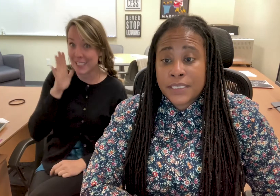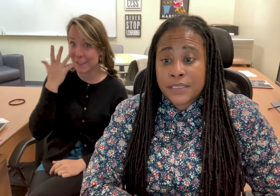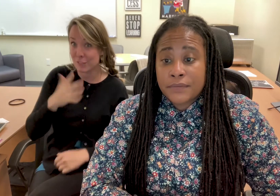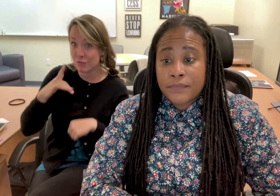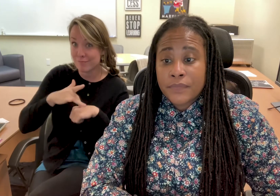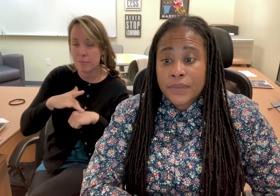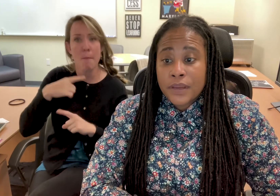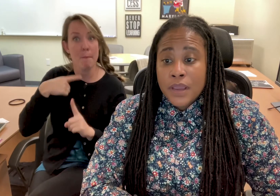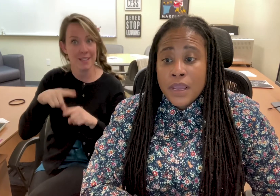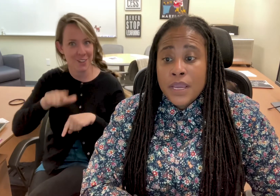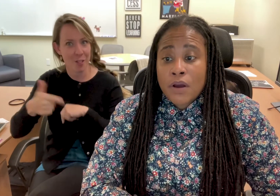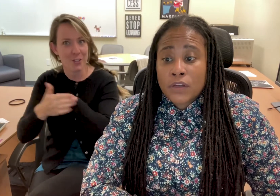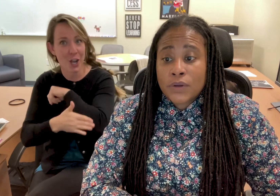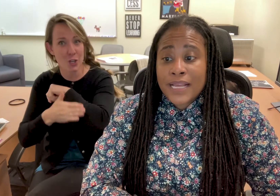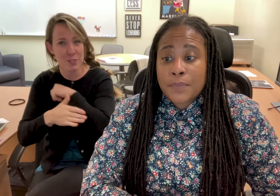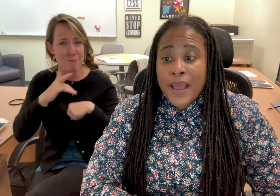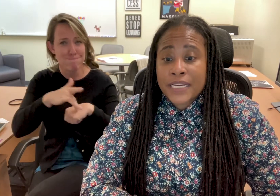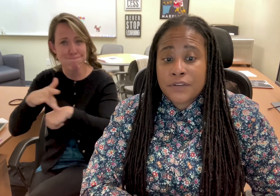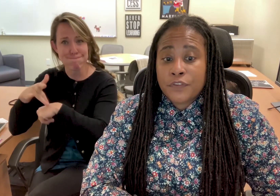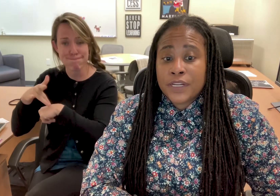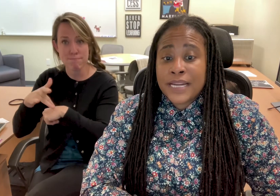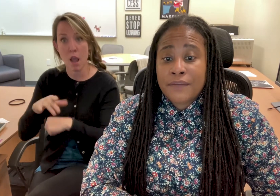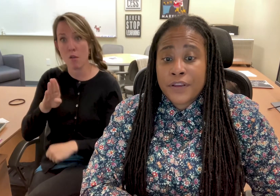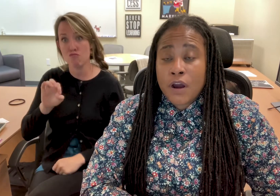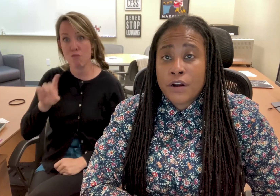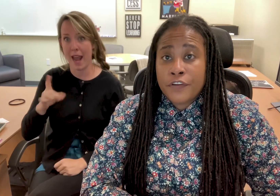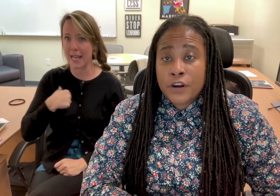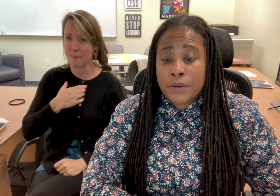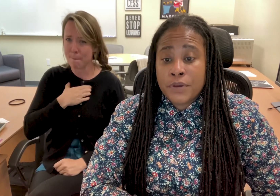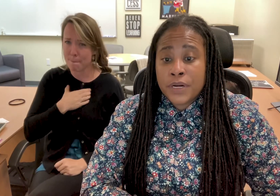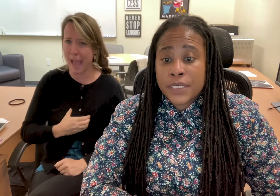He also has a passion for the Deaf and Hard of Hearing communities